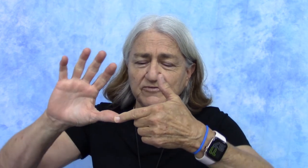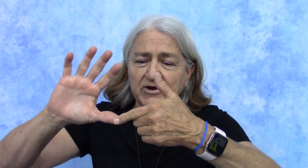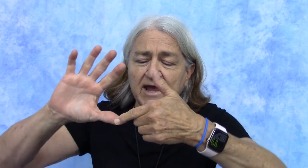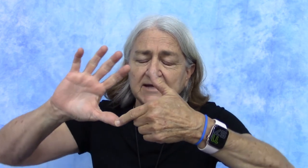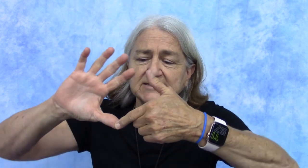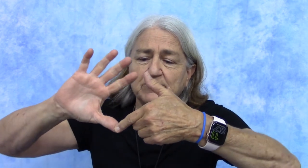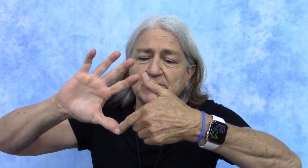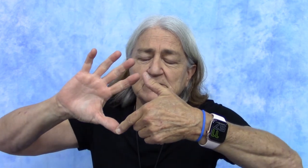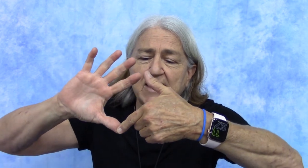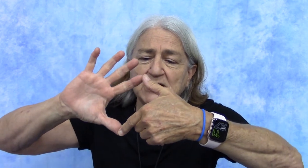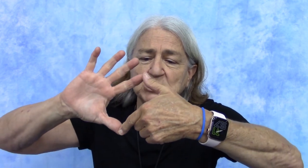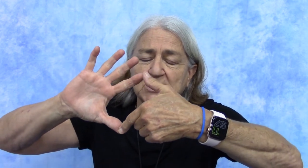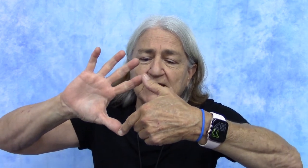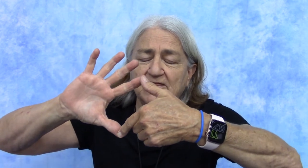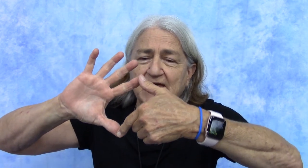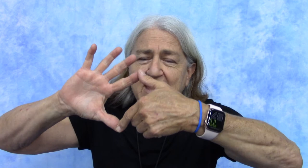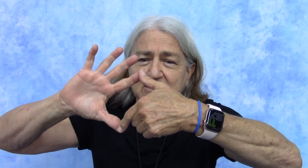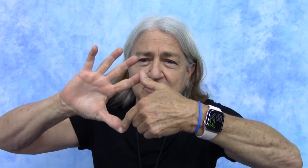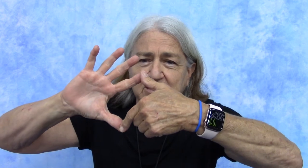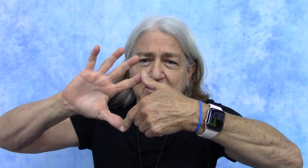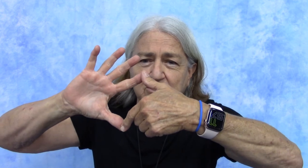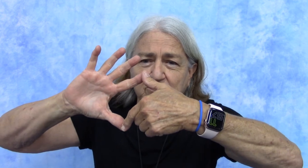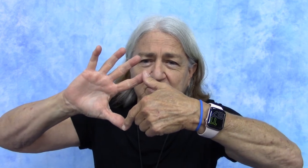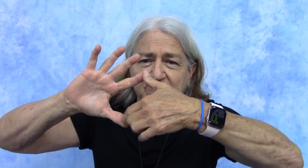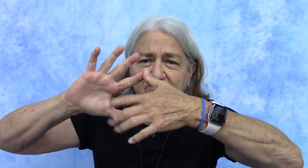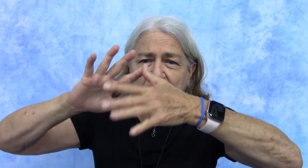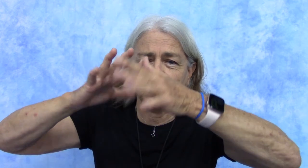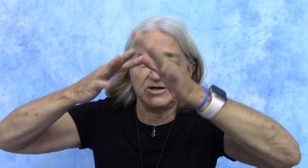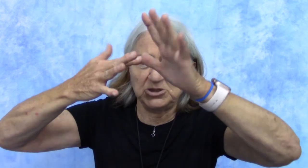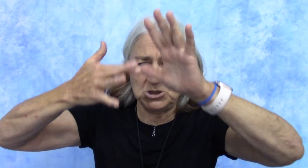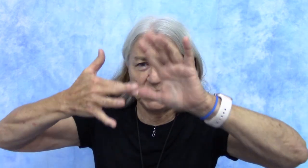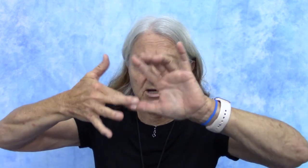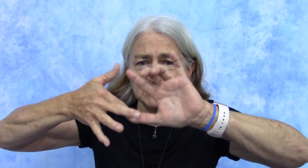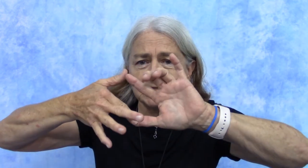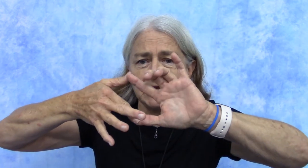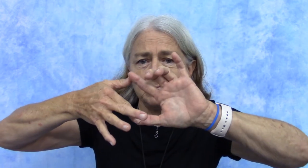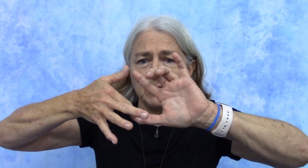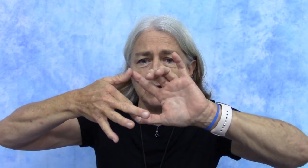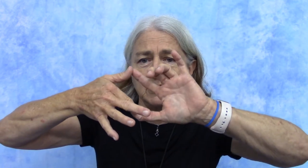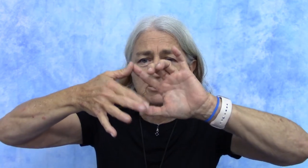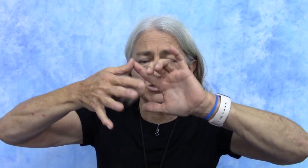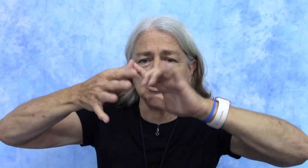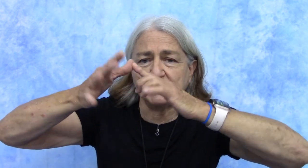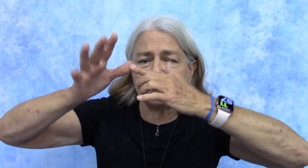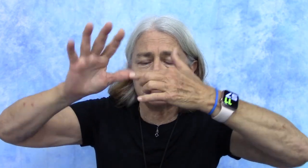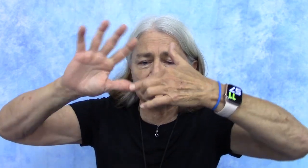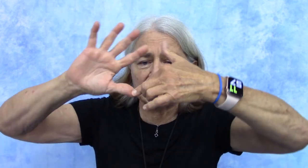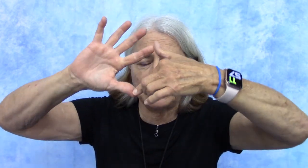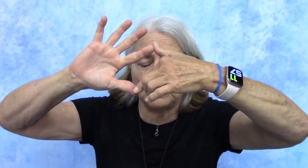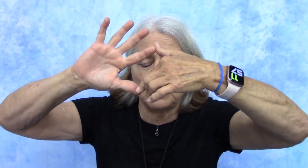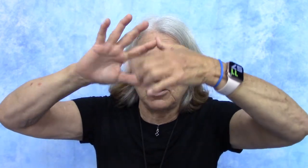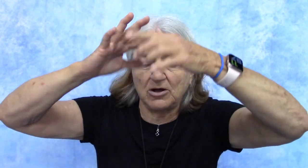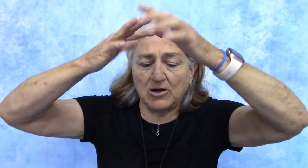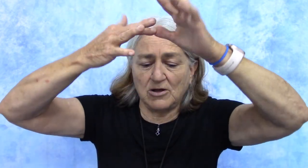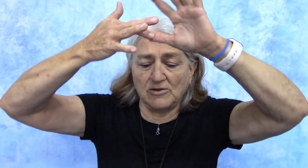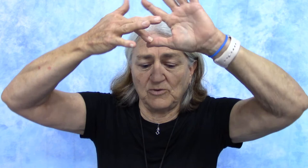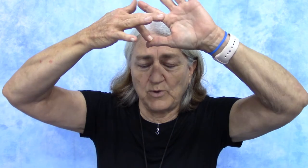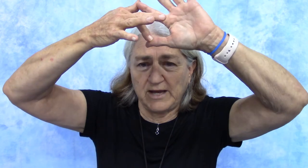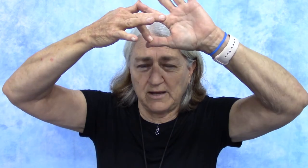your hands up and match that thumb and finger and just keep doing this cycle all the way up.